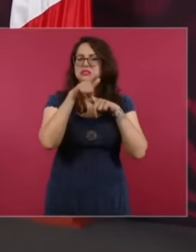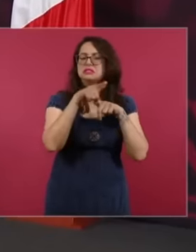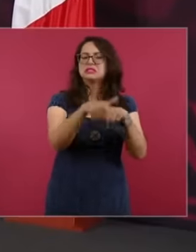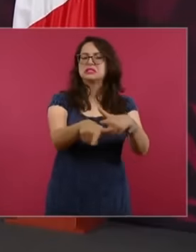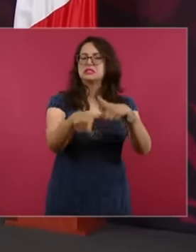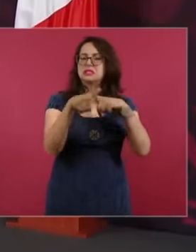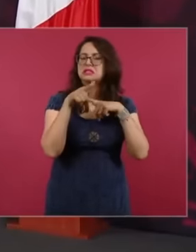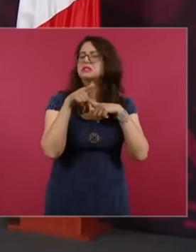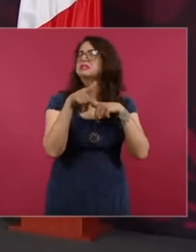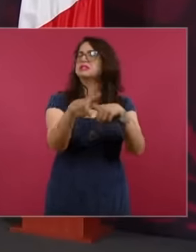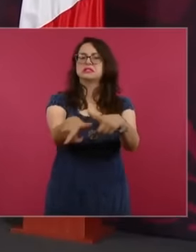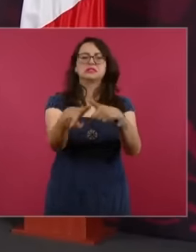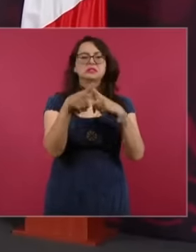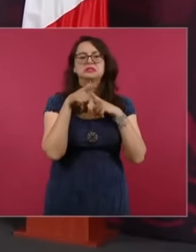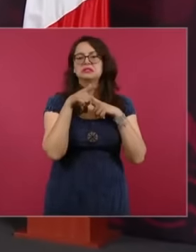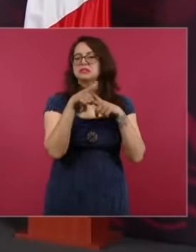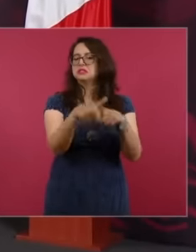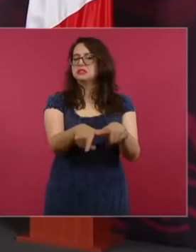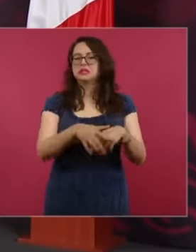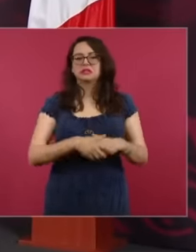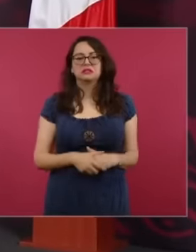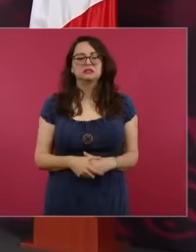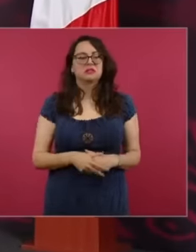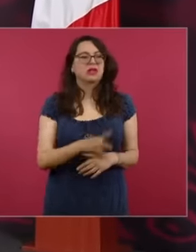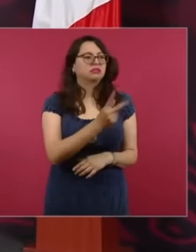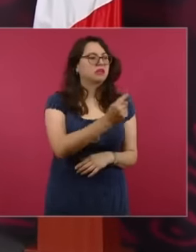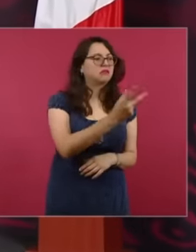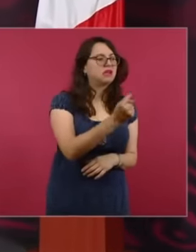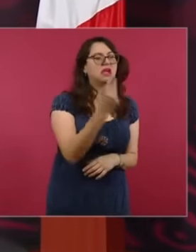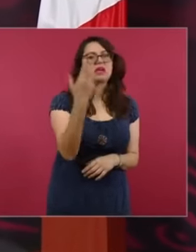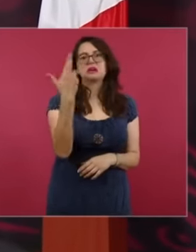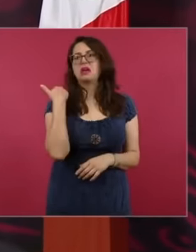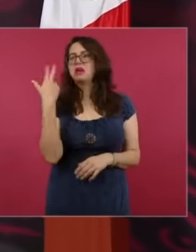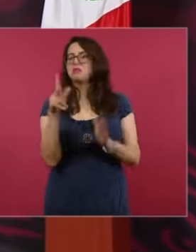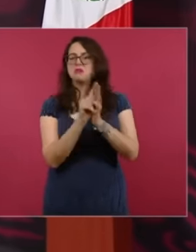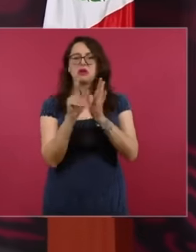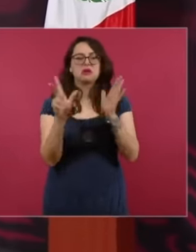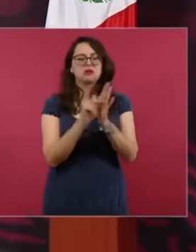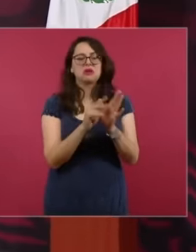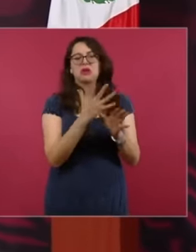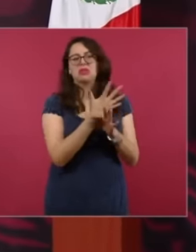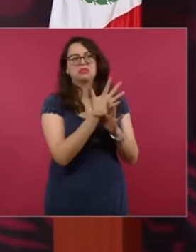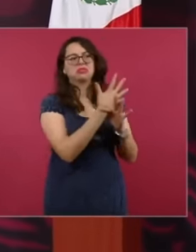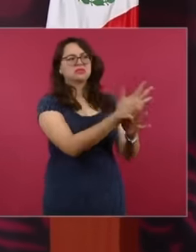not recognizing